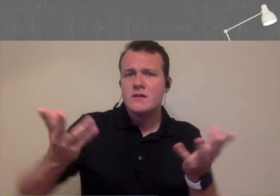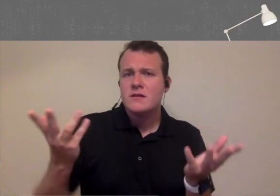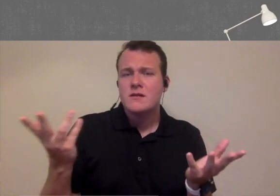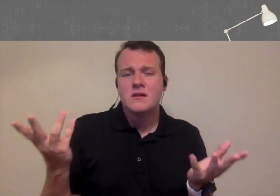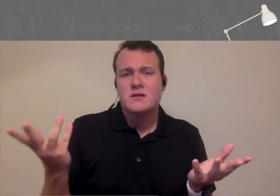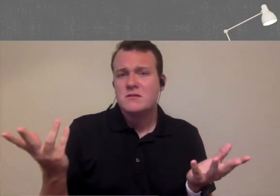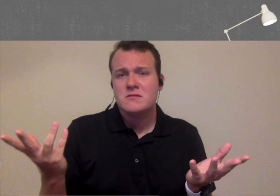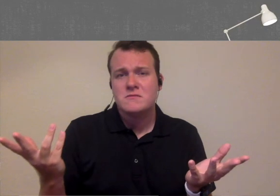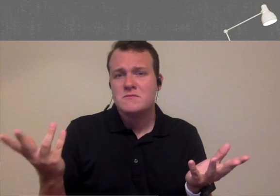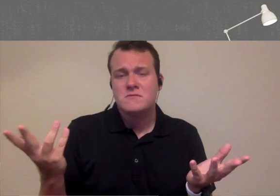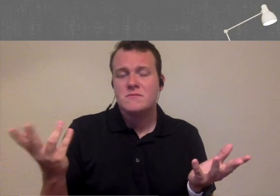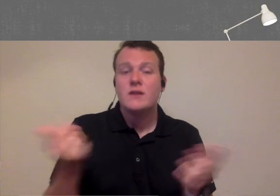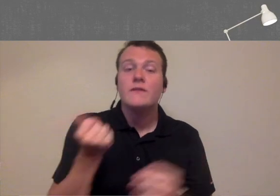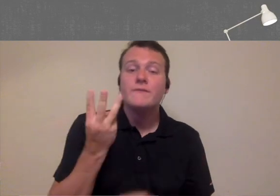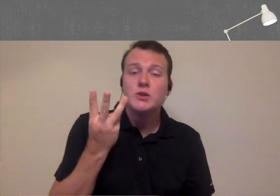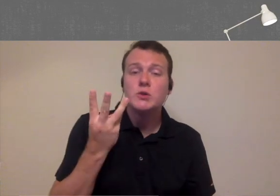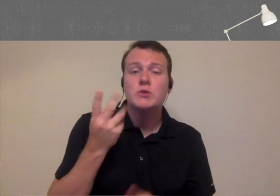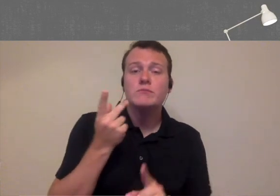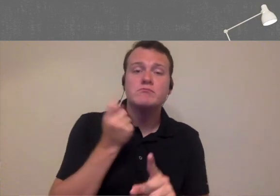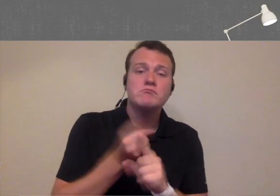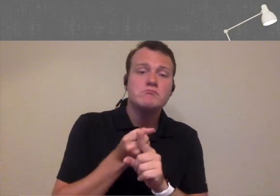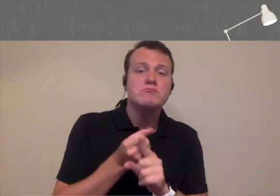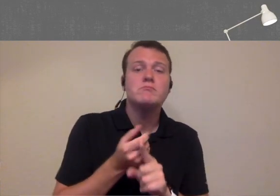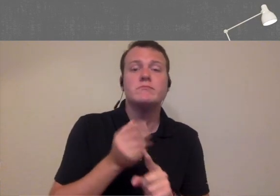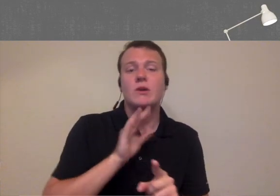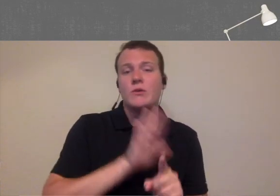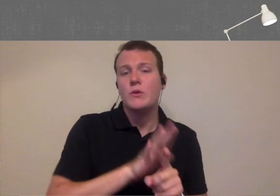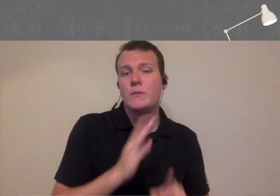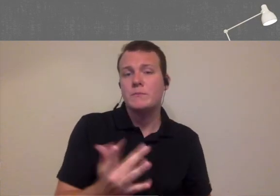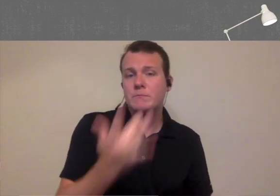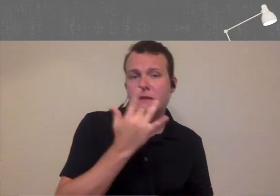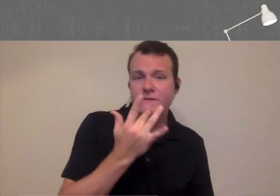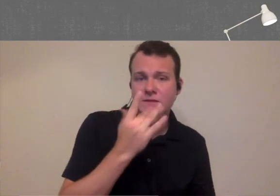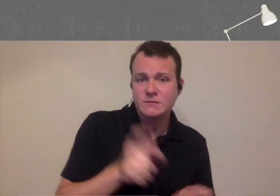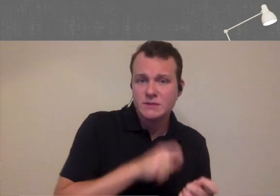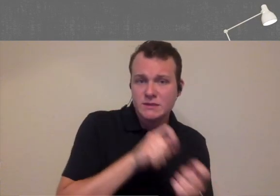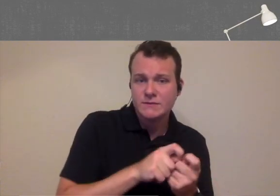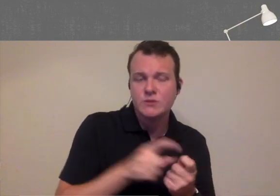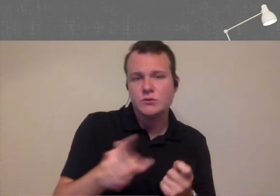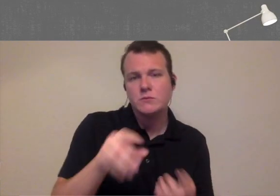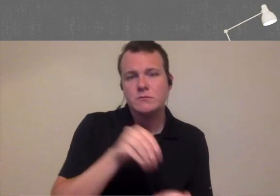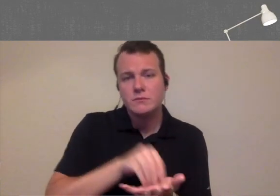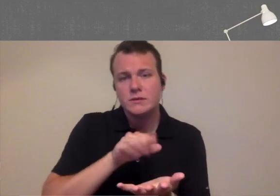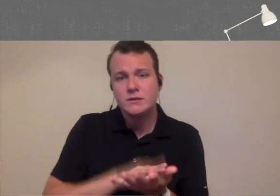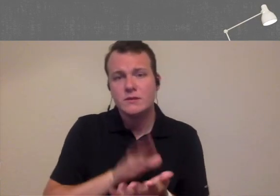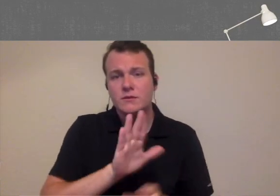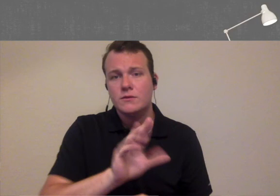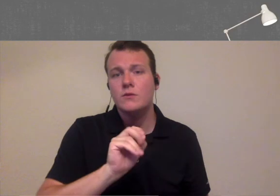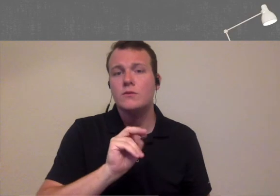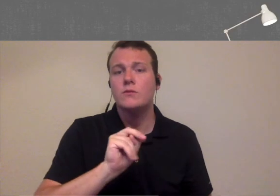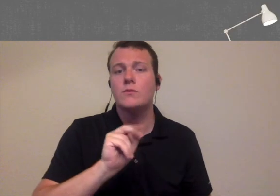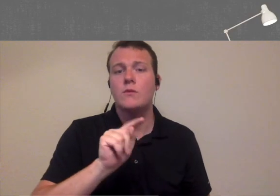really really fine you know there were a few patients that maybe had a specific preference in that case you typically note something in there in